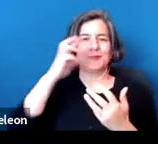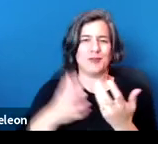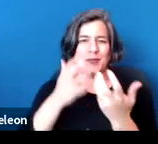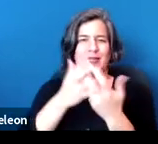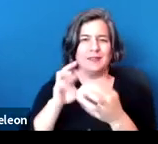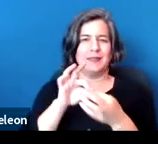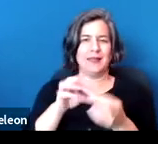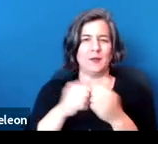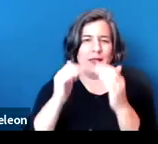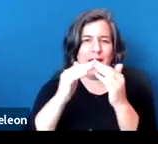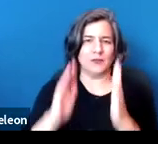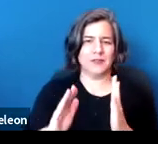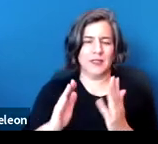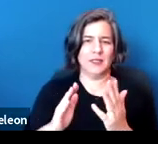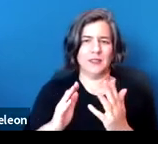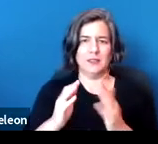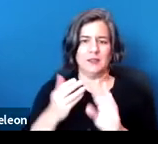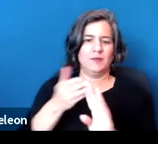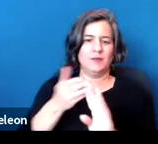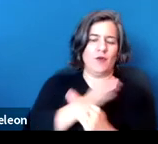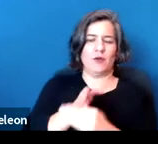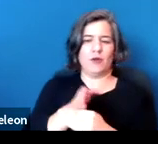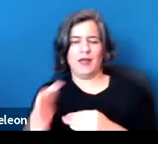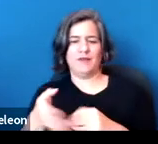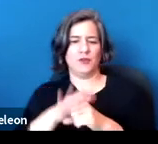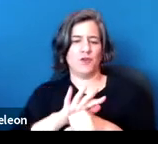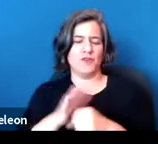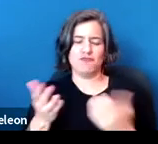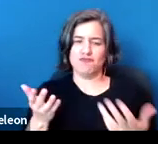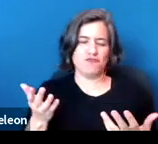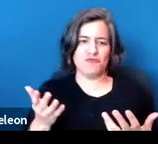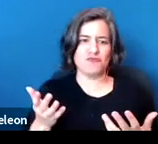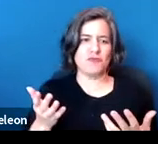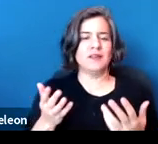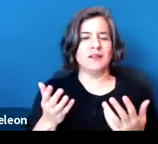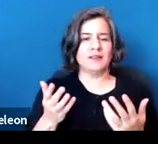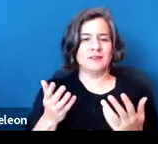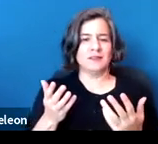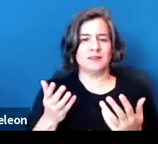either before or after COVID-19, and, of course, many accommodations